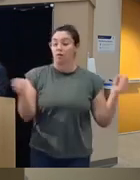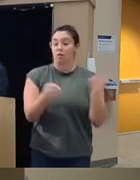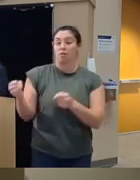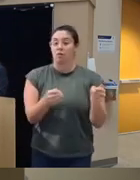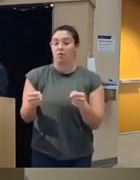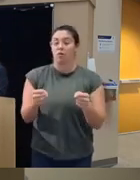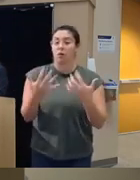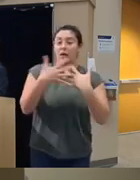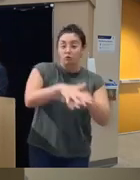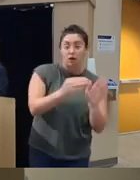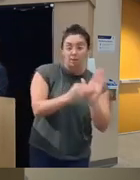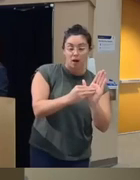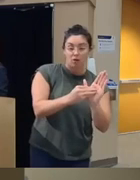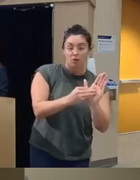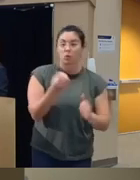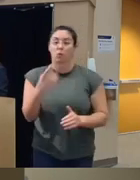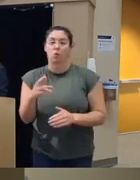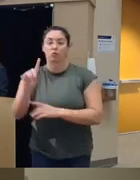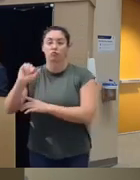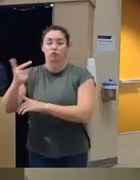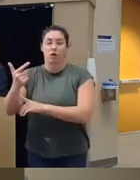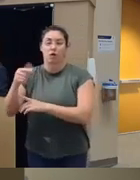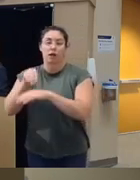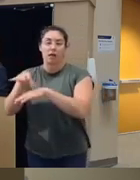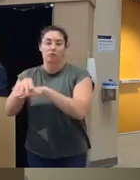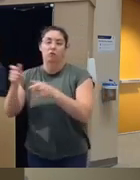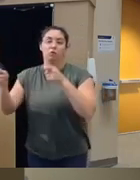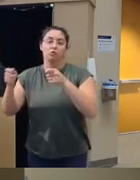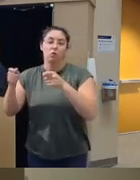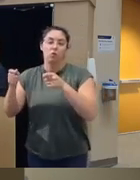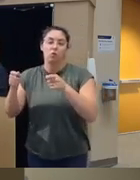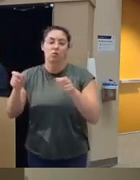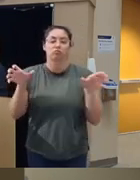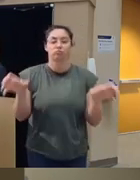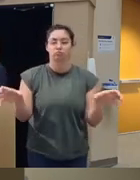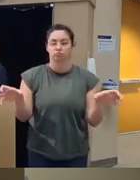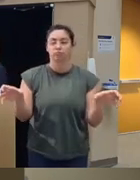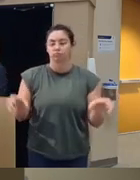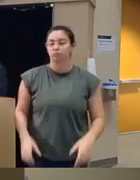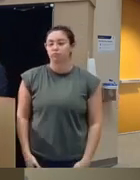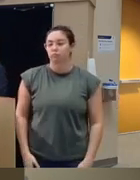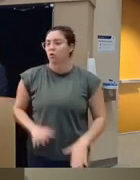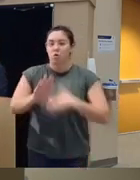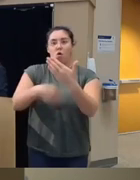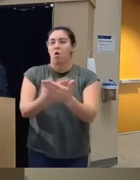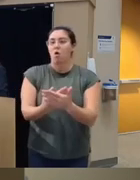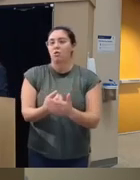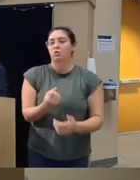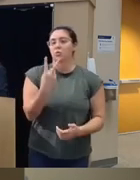of care or the drug coun counseling condition the control condition so they all had 12 sessions and